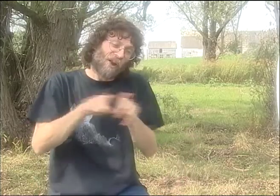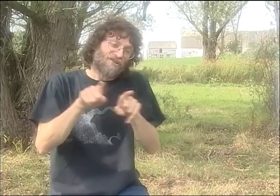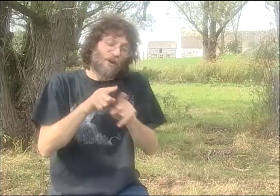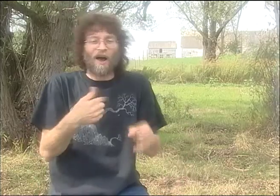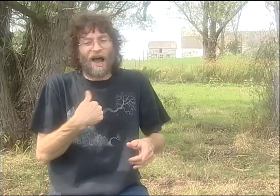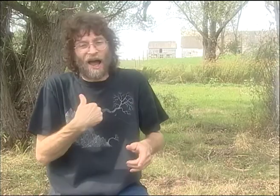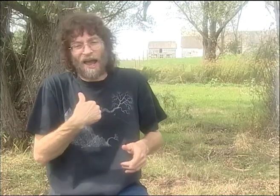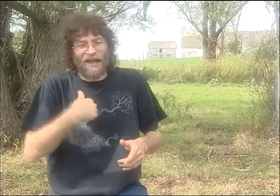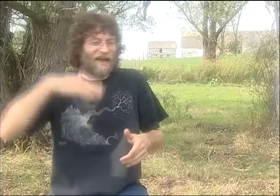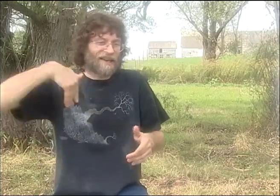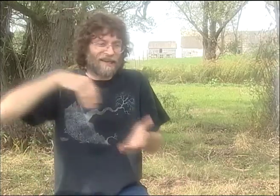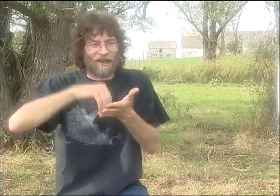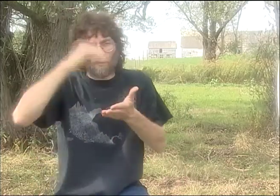MORE THAN I WAS.